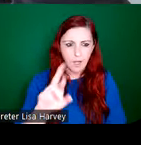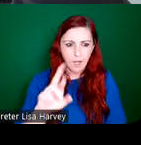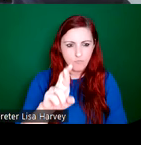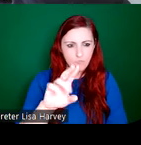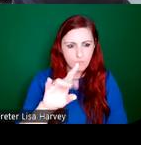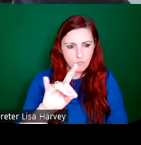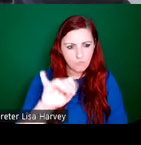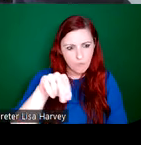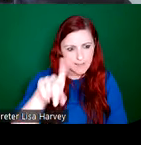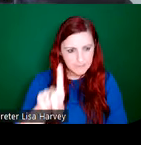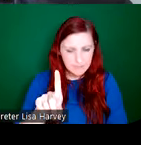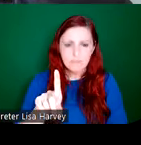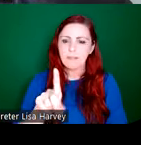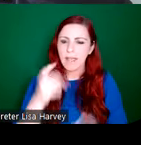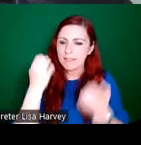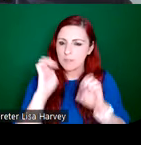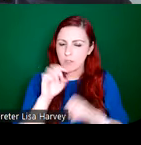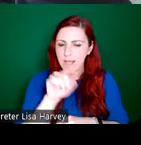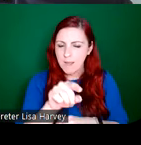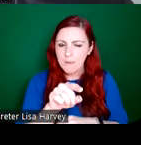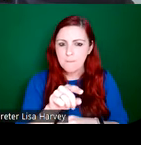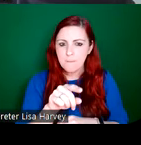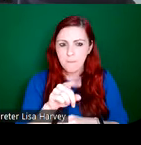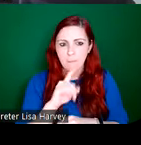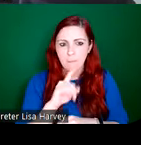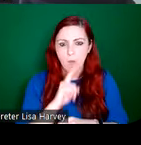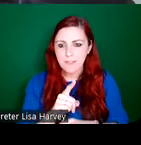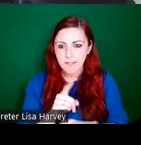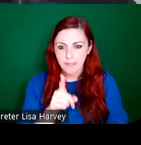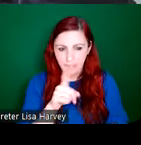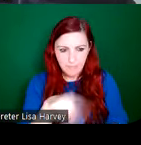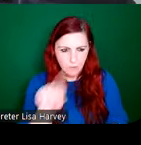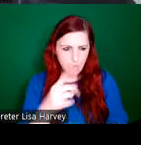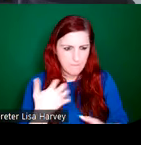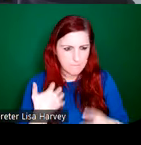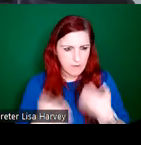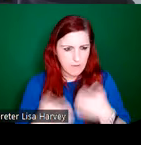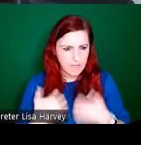were ever executed. But then on the left, really interesting, so on the left, we